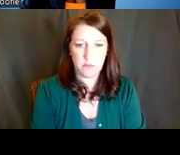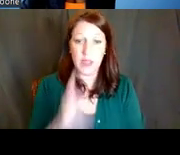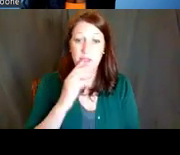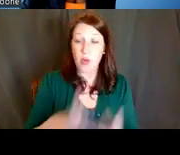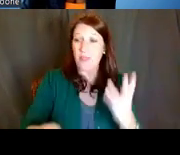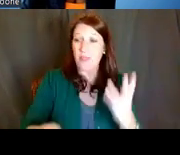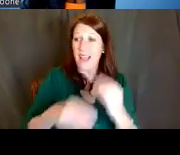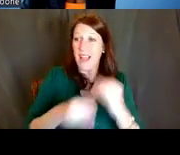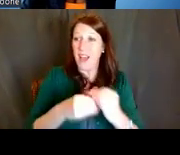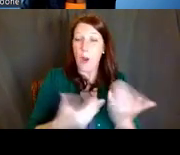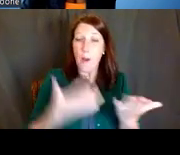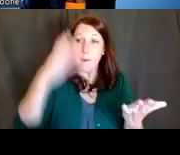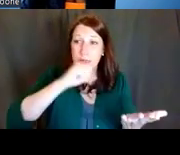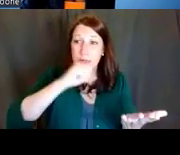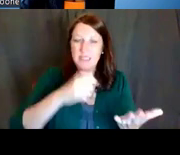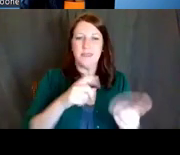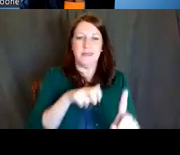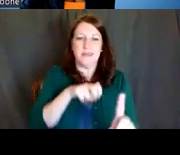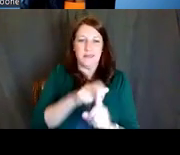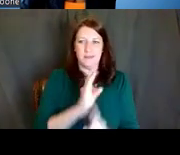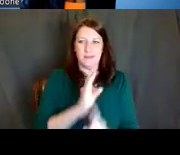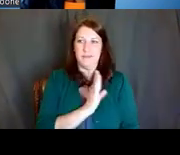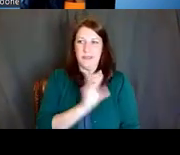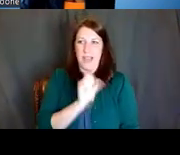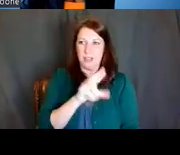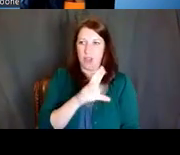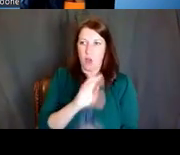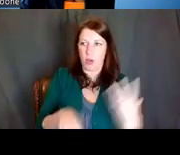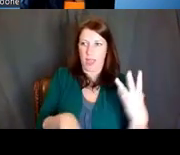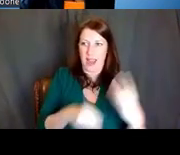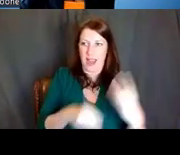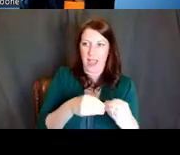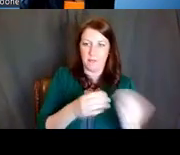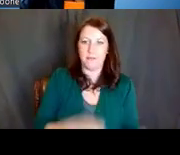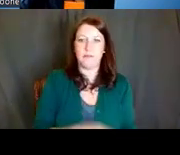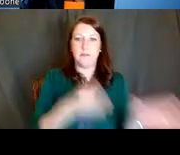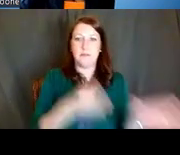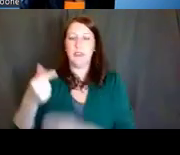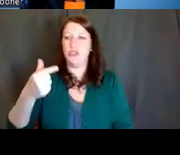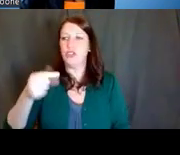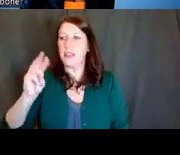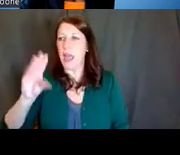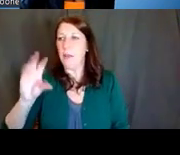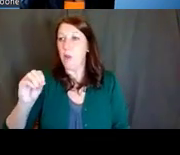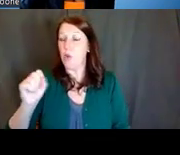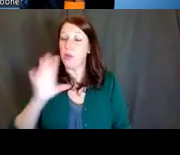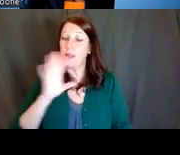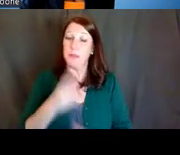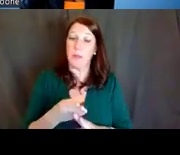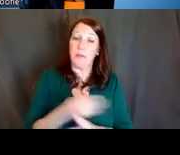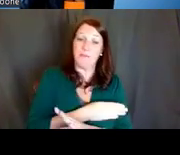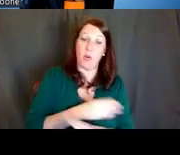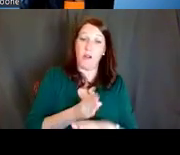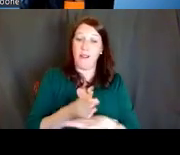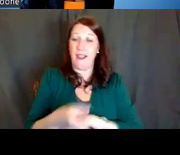you talk to your SRO. Next is the grants management officer. You can speak with them before or after review of your application